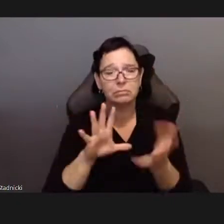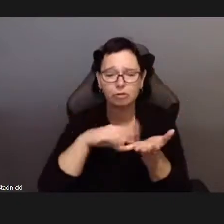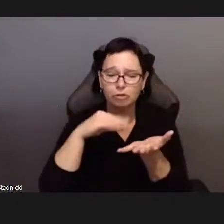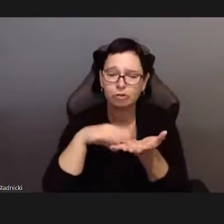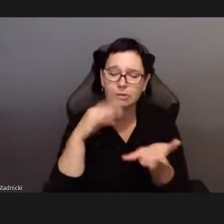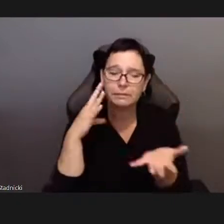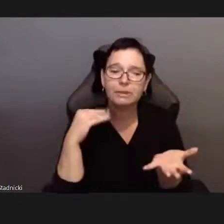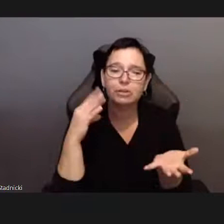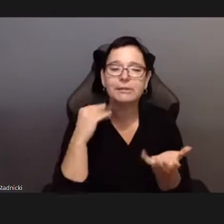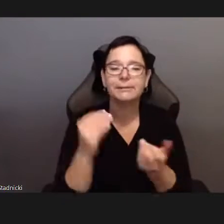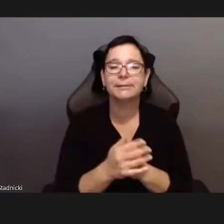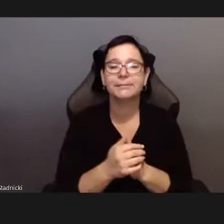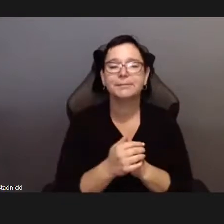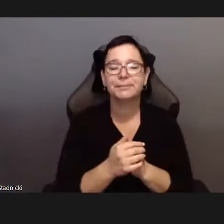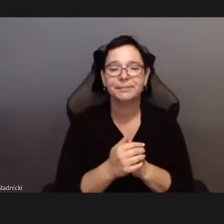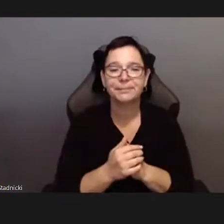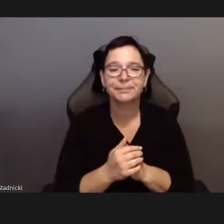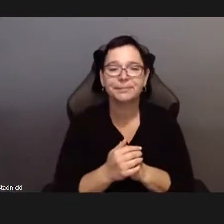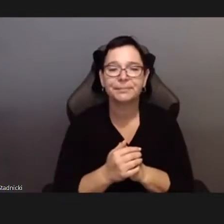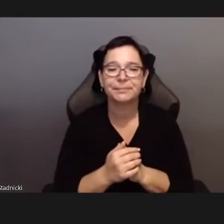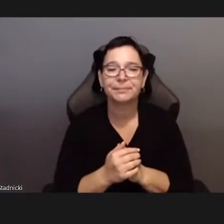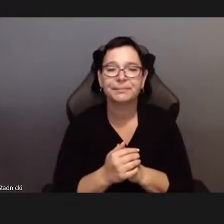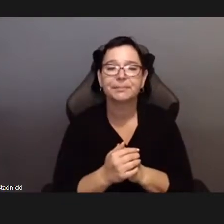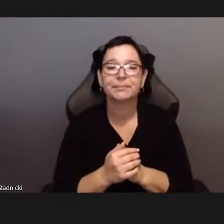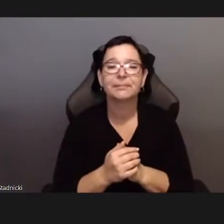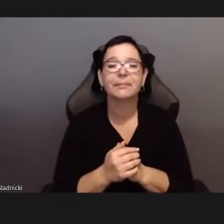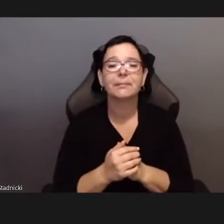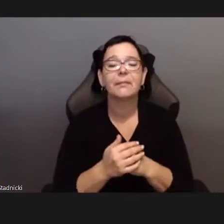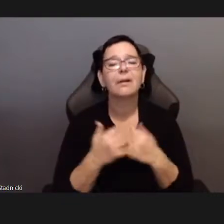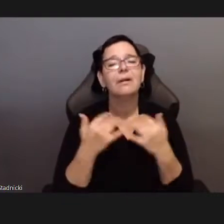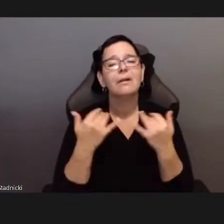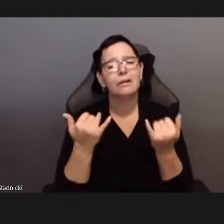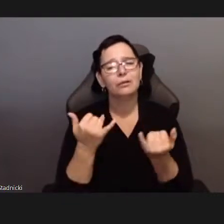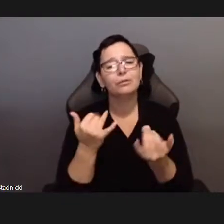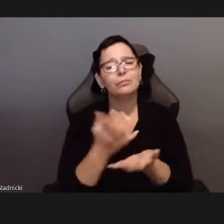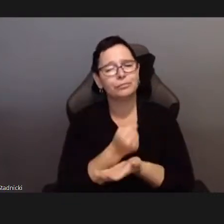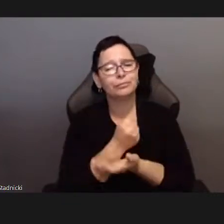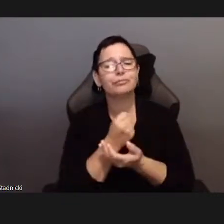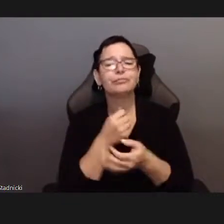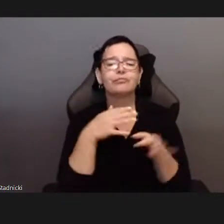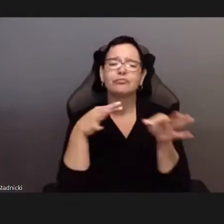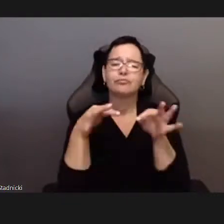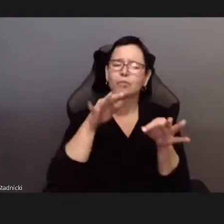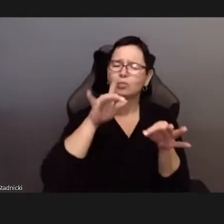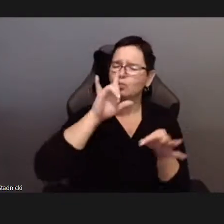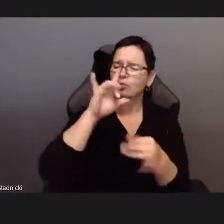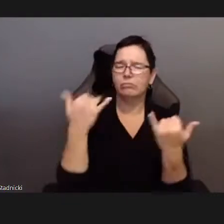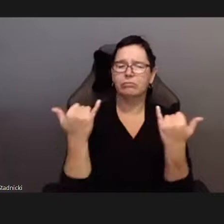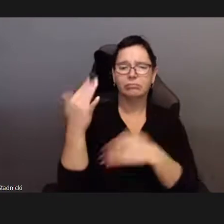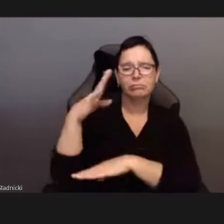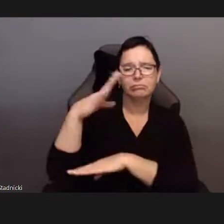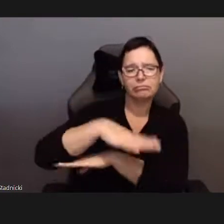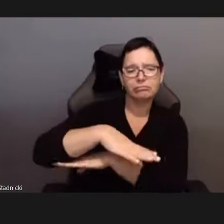in a critical and rigorous manner.